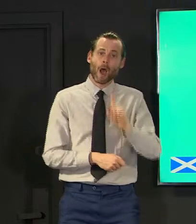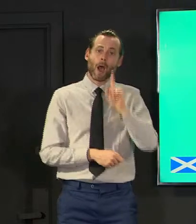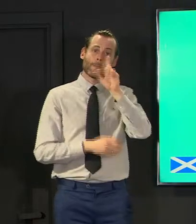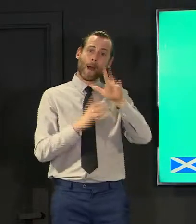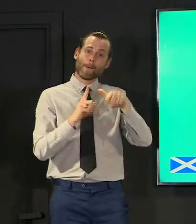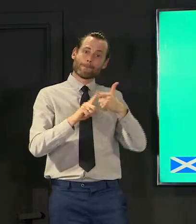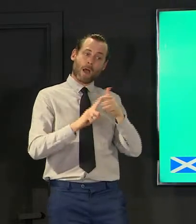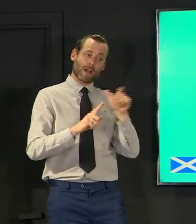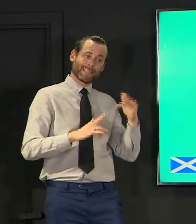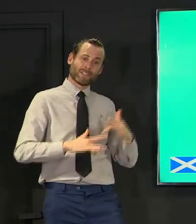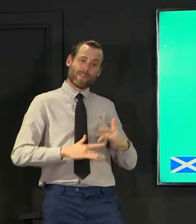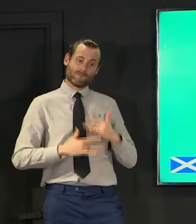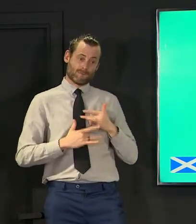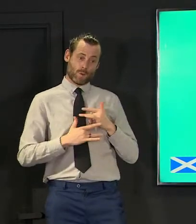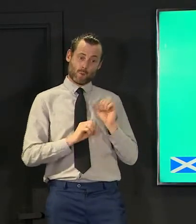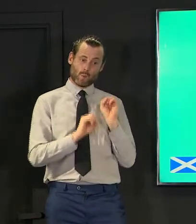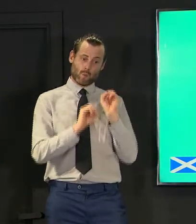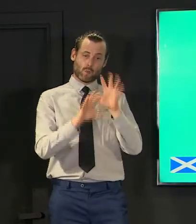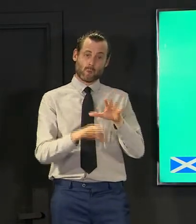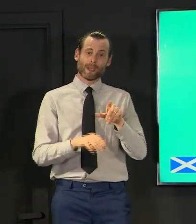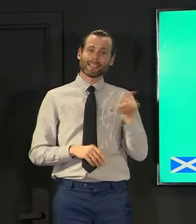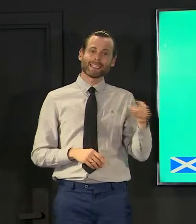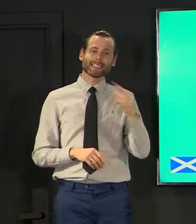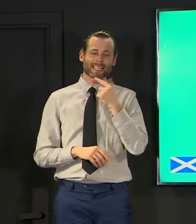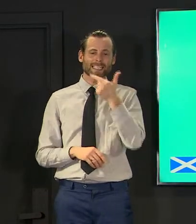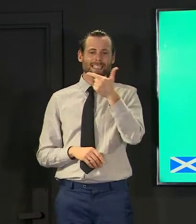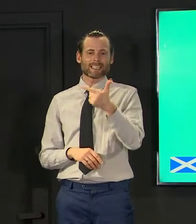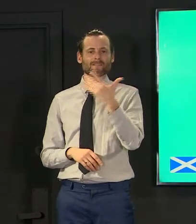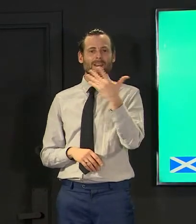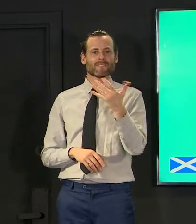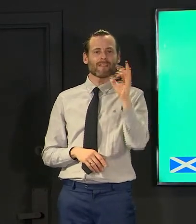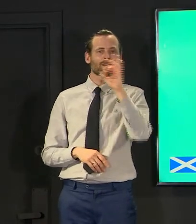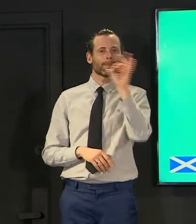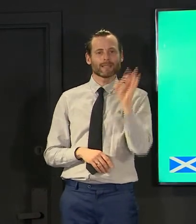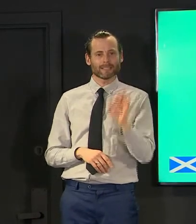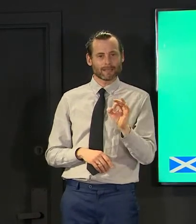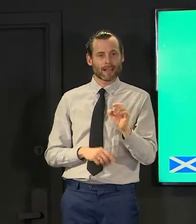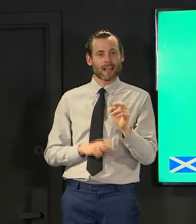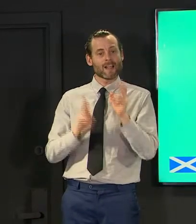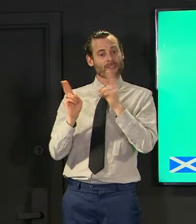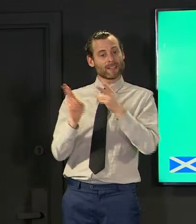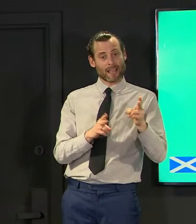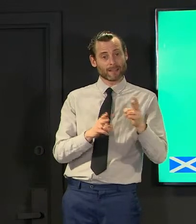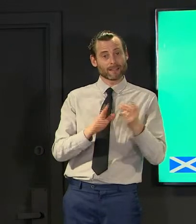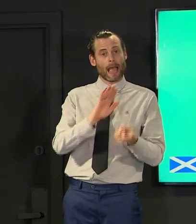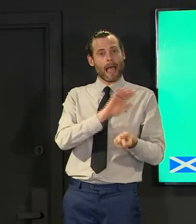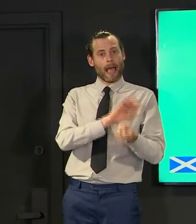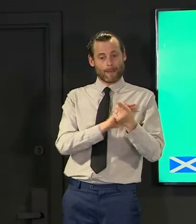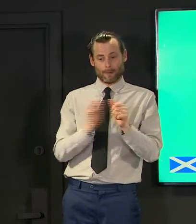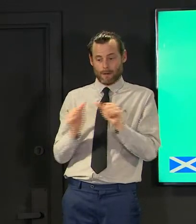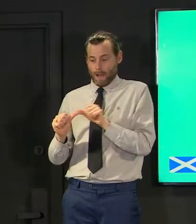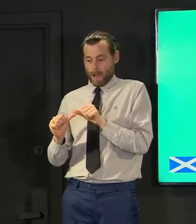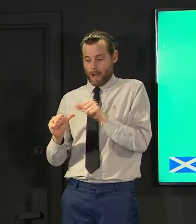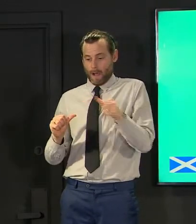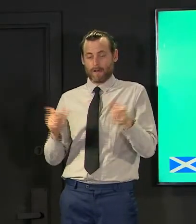so if he tells me 75 per cent of the deaths have happened after you lock down on the 23rd of march then i'm